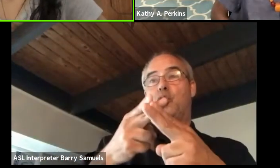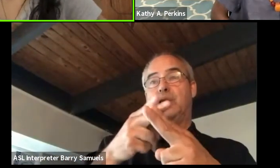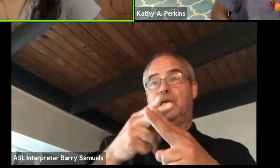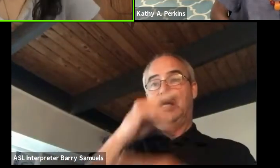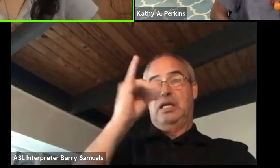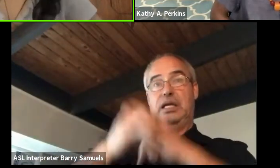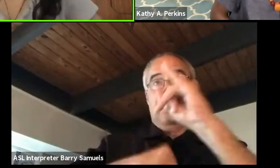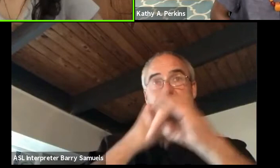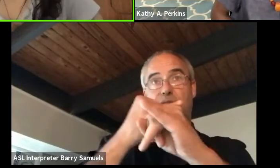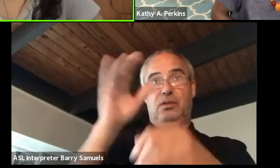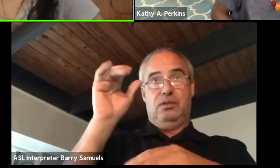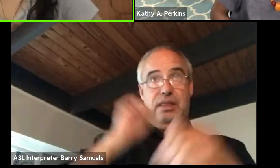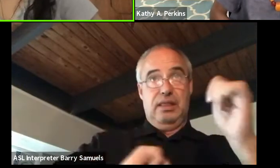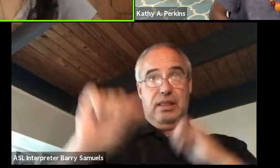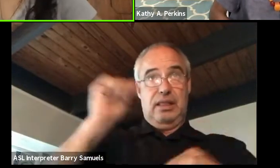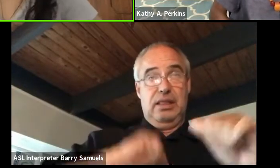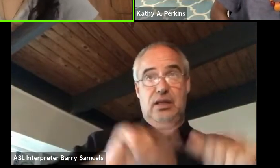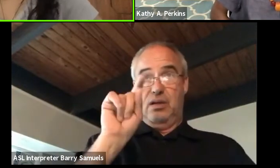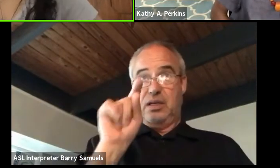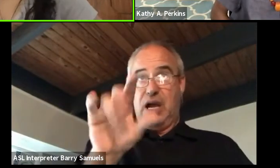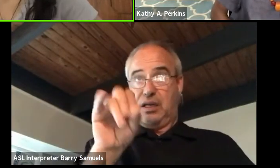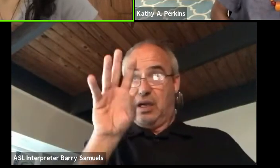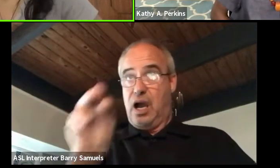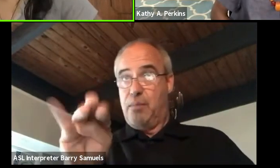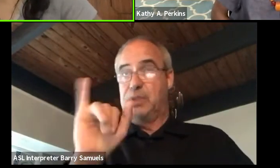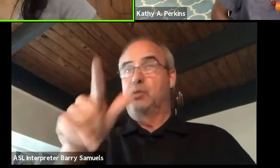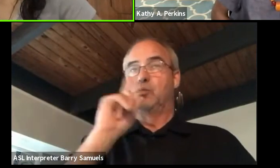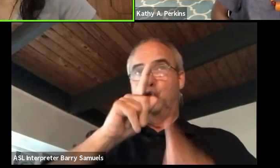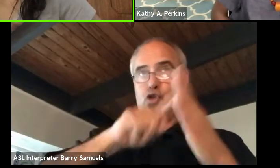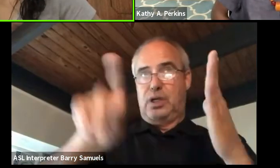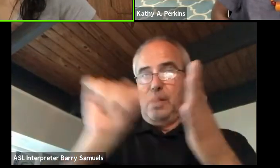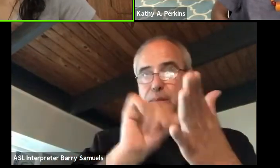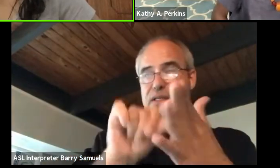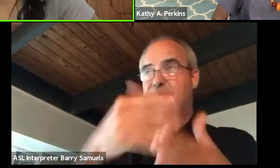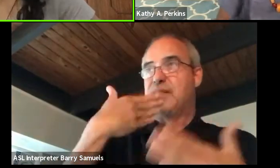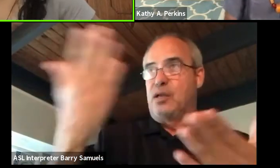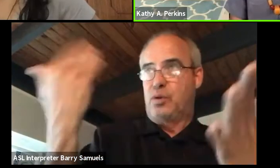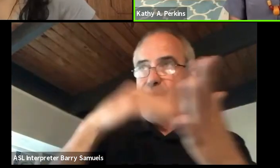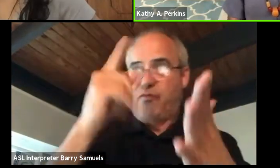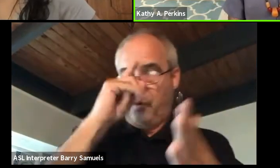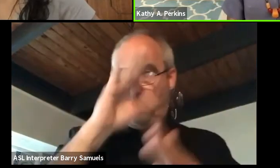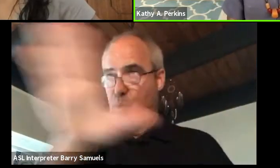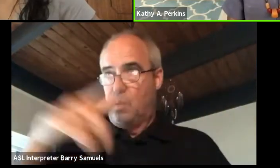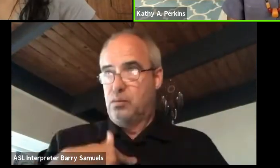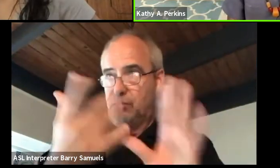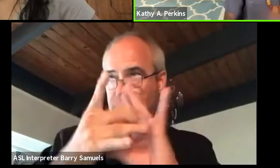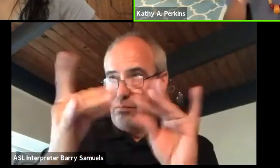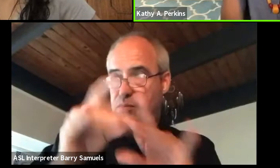and you can check it out on our pages as well. So, thank you so much again for your time. Thank you, everybody.